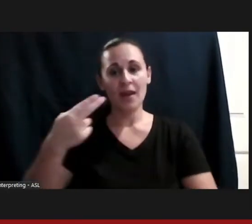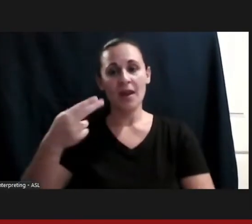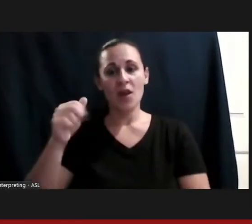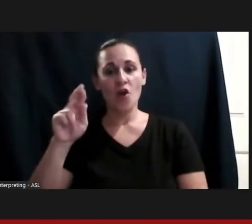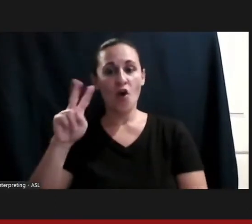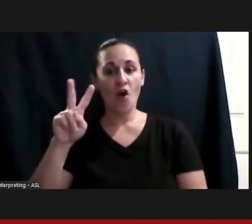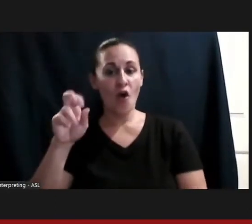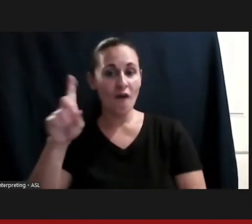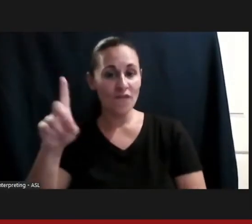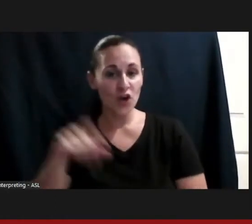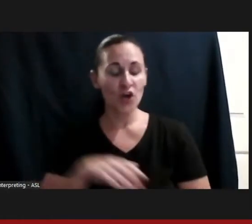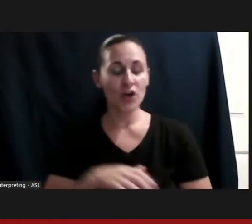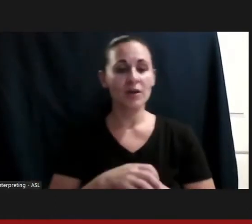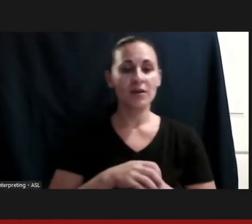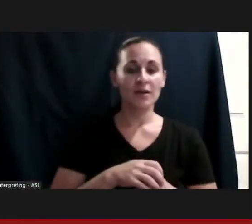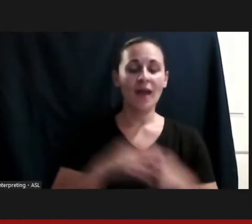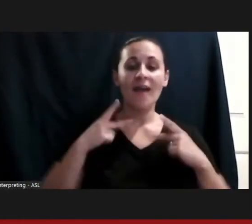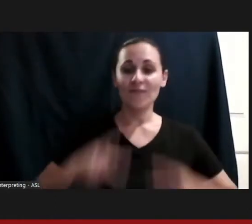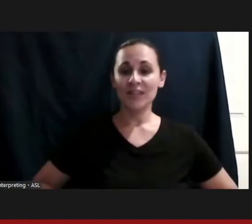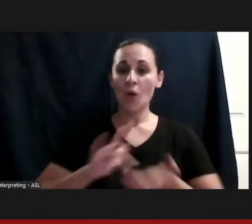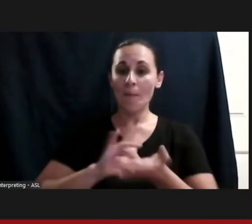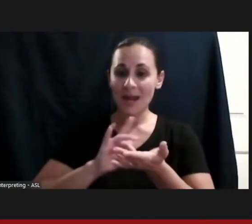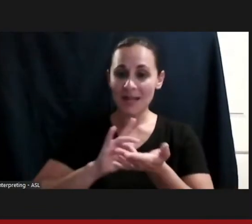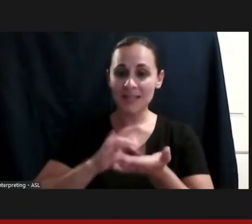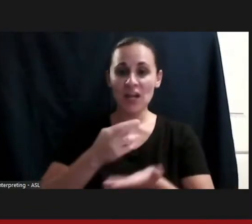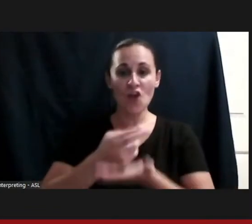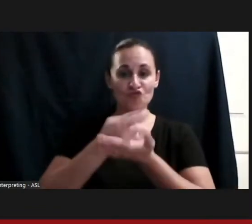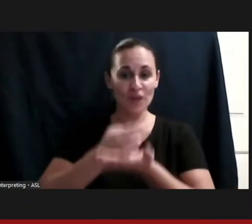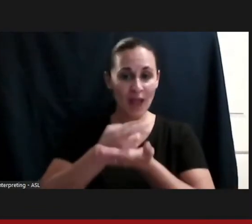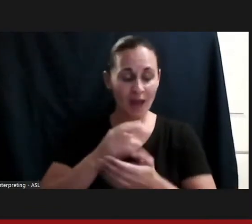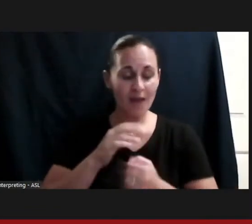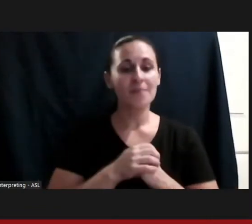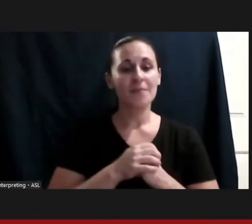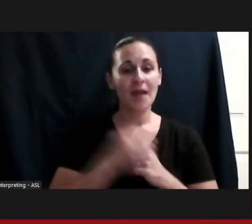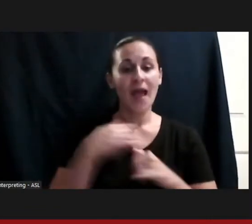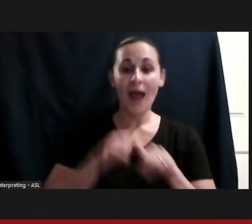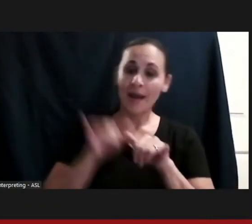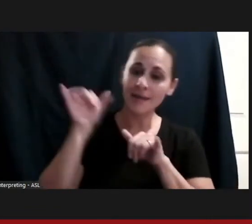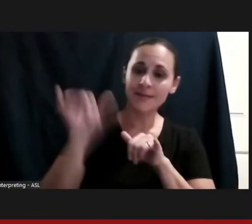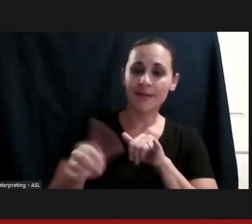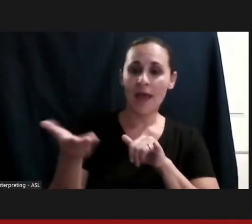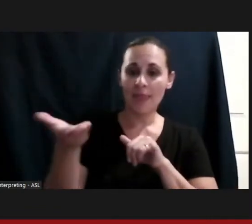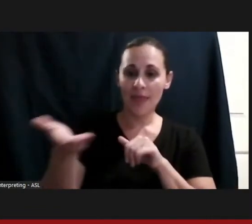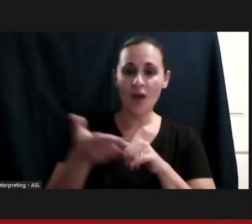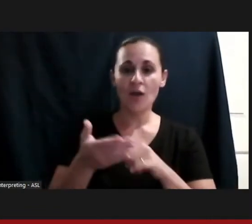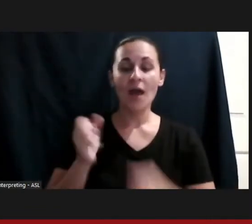medicine and rehabilitation, that's where I am right now on the faculty.